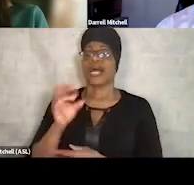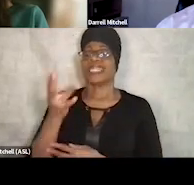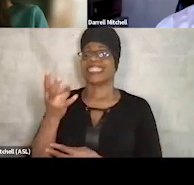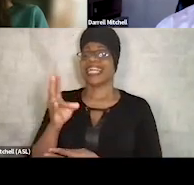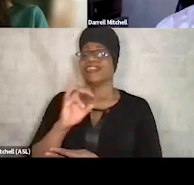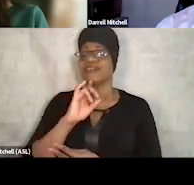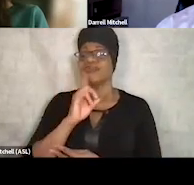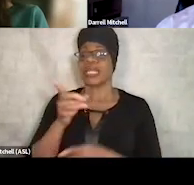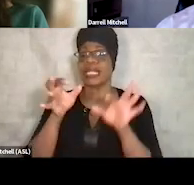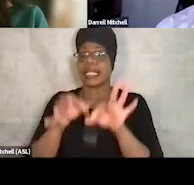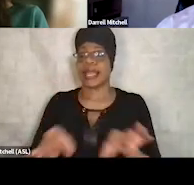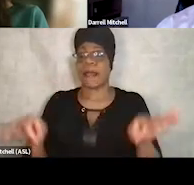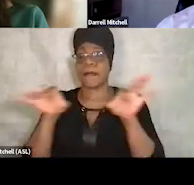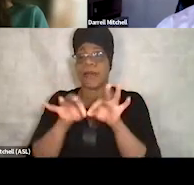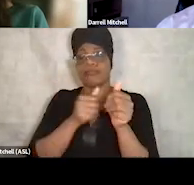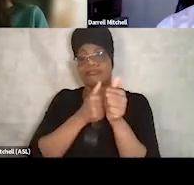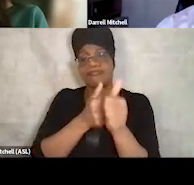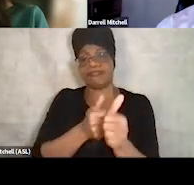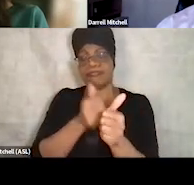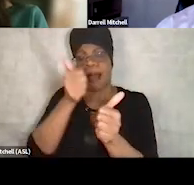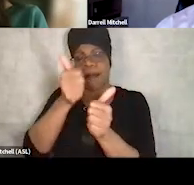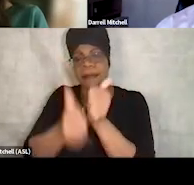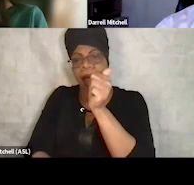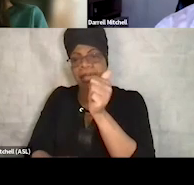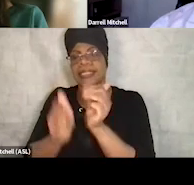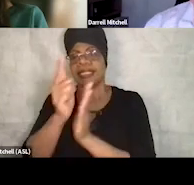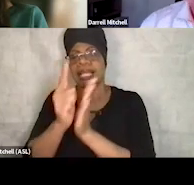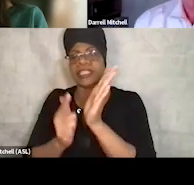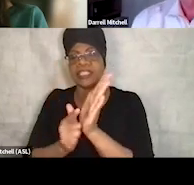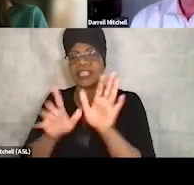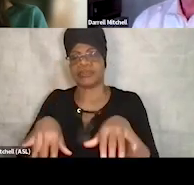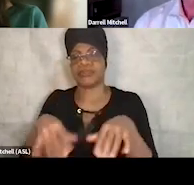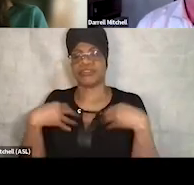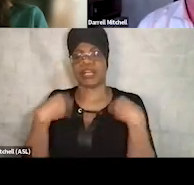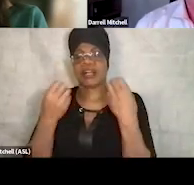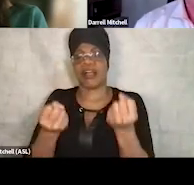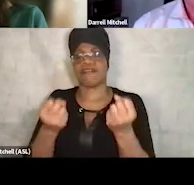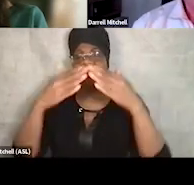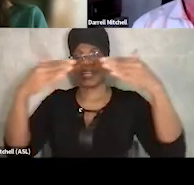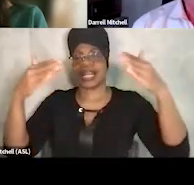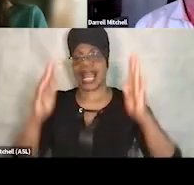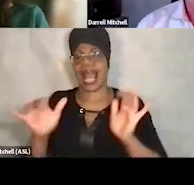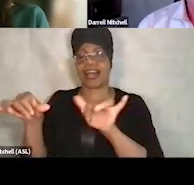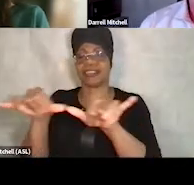in the drafting and passing of legislation that placed recovery housing standards into Indiana law.